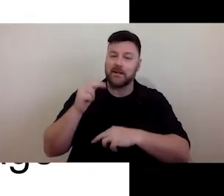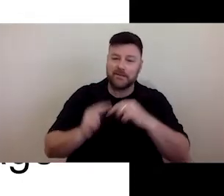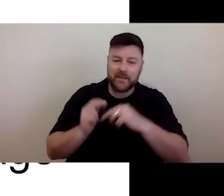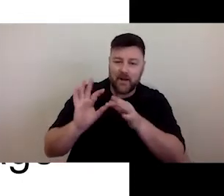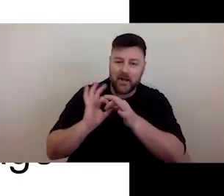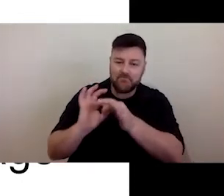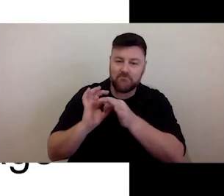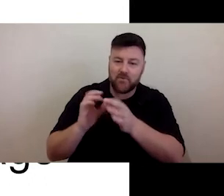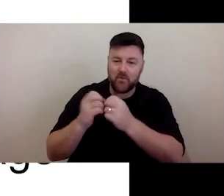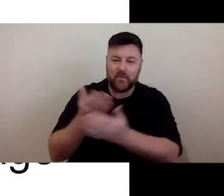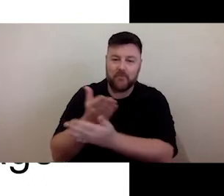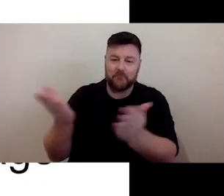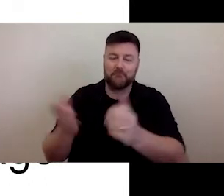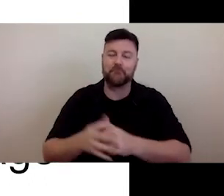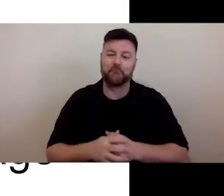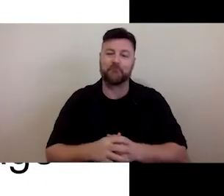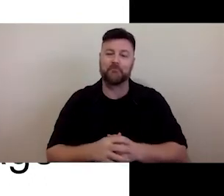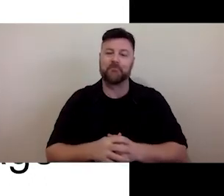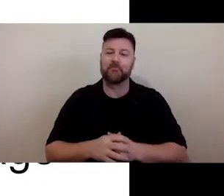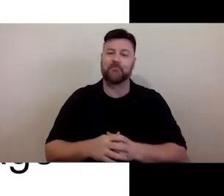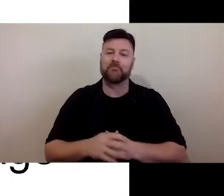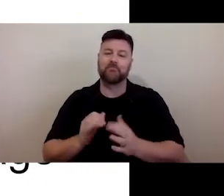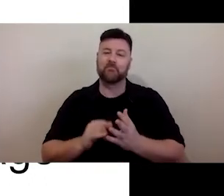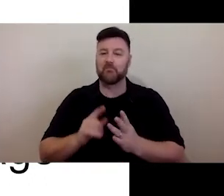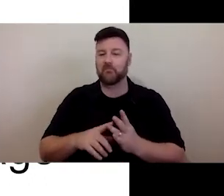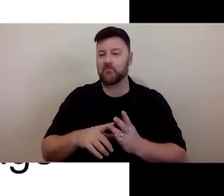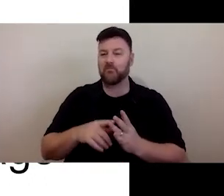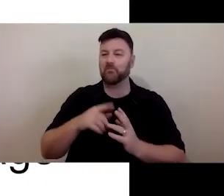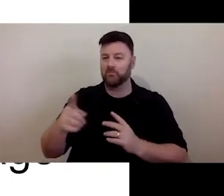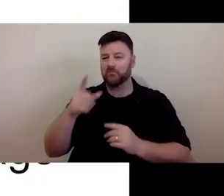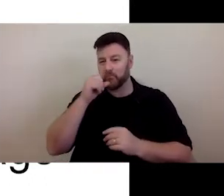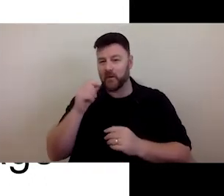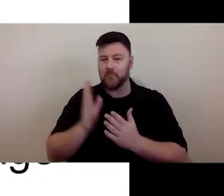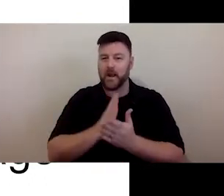that community to be able to understand what their needs and